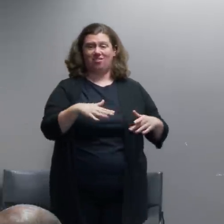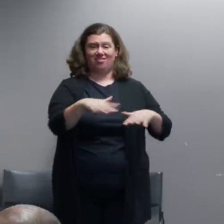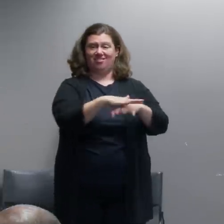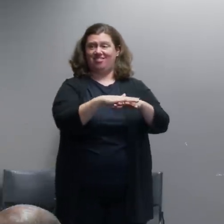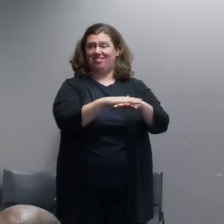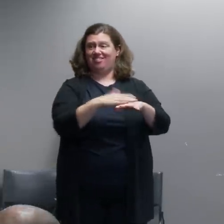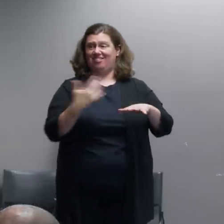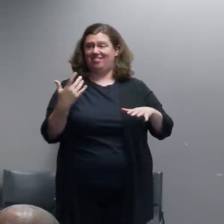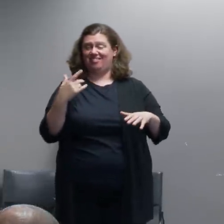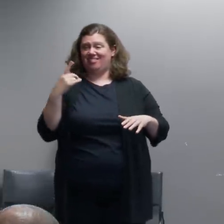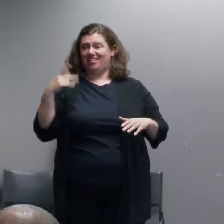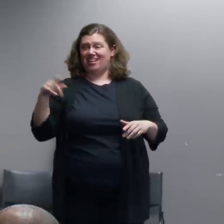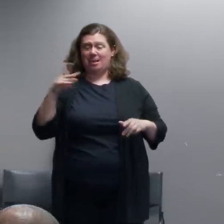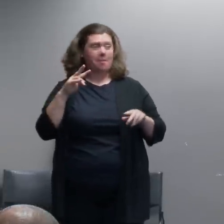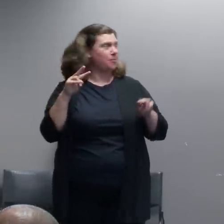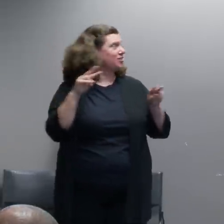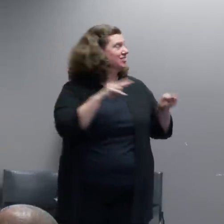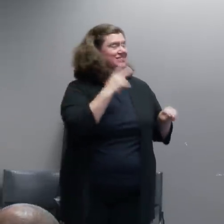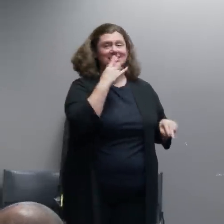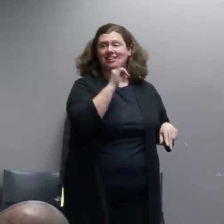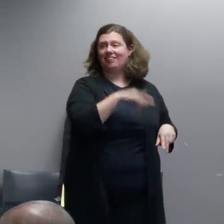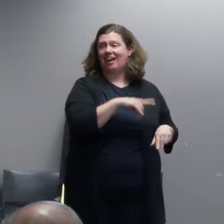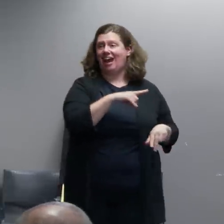to address criminal activity inside that crowd.